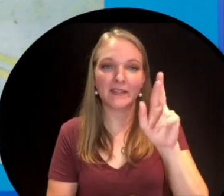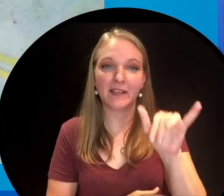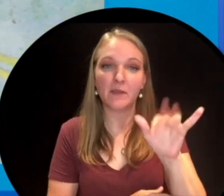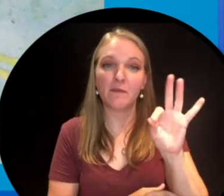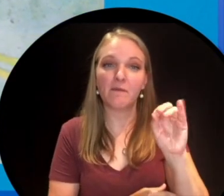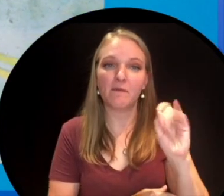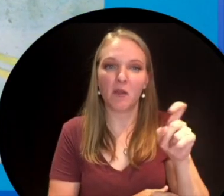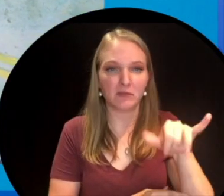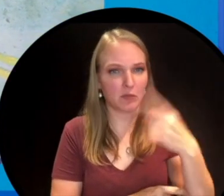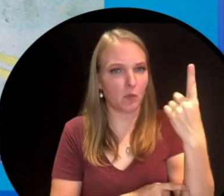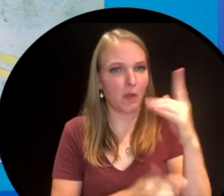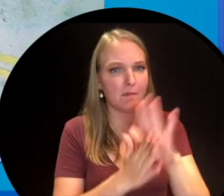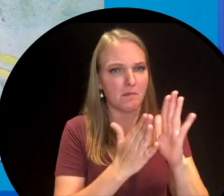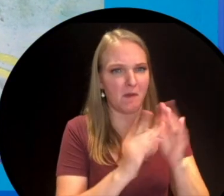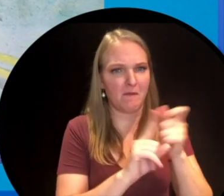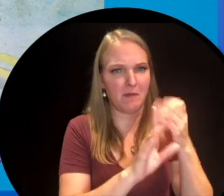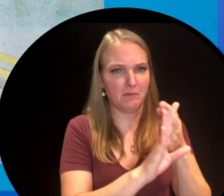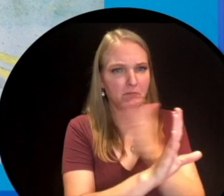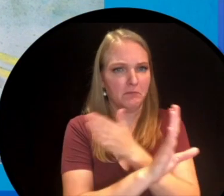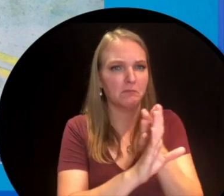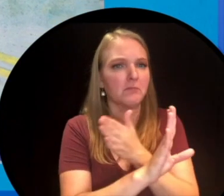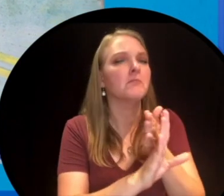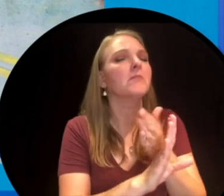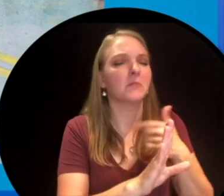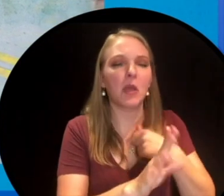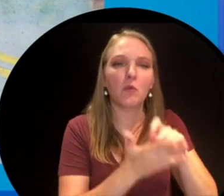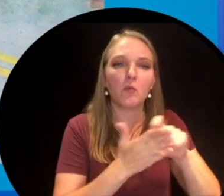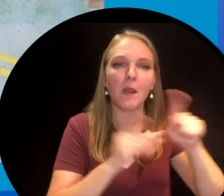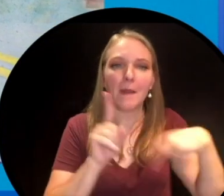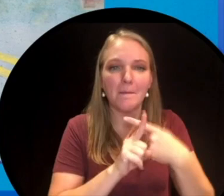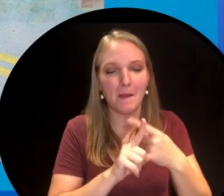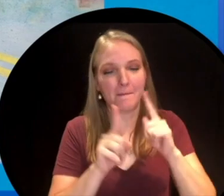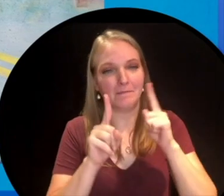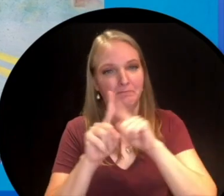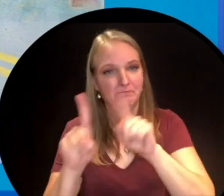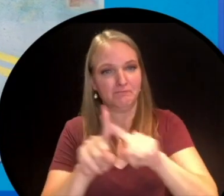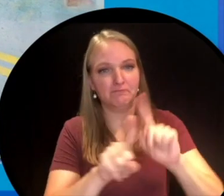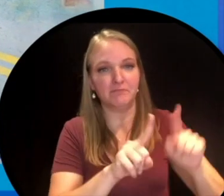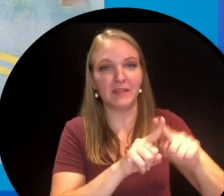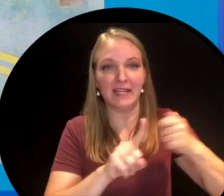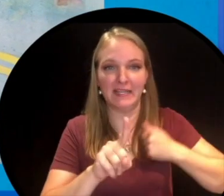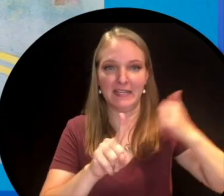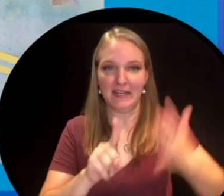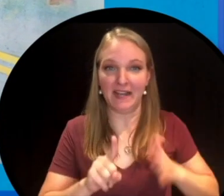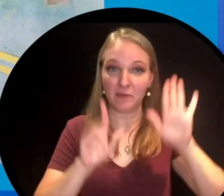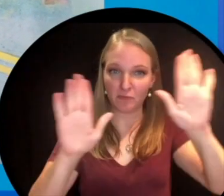series I'm working on about great Canadians. Now you probably know a lot about Terry Fox